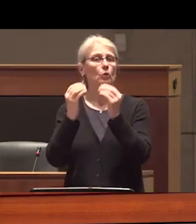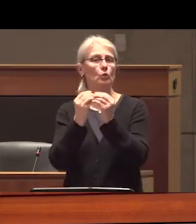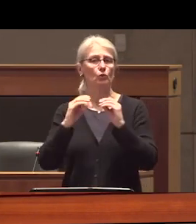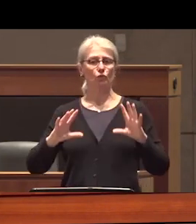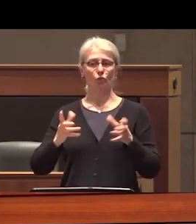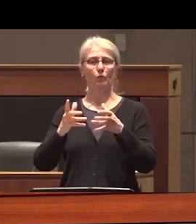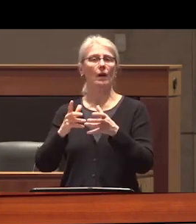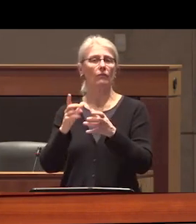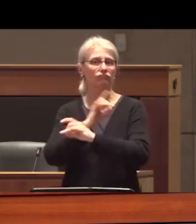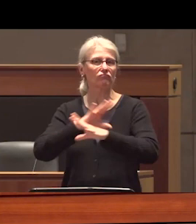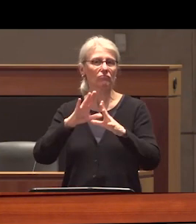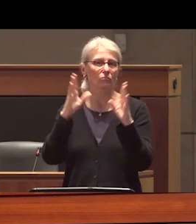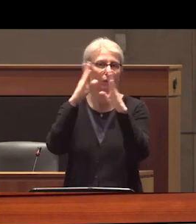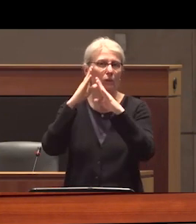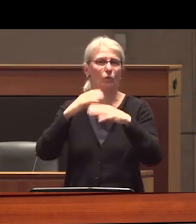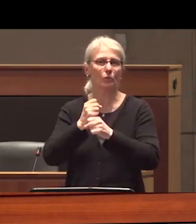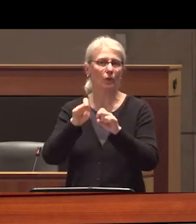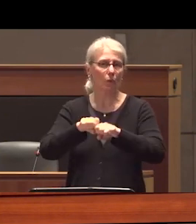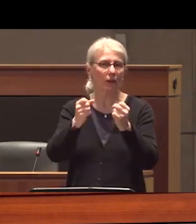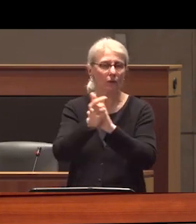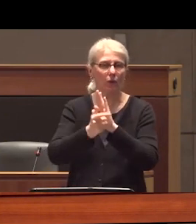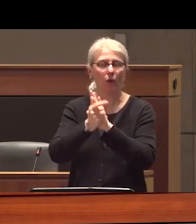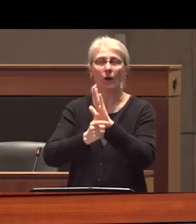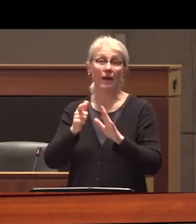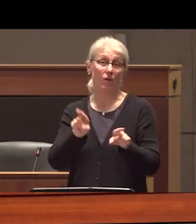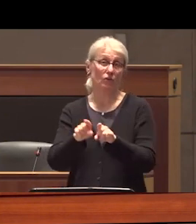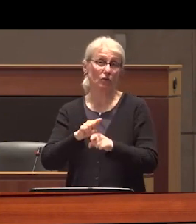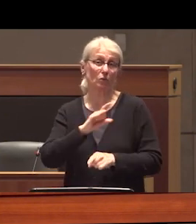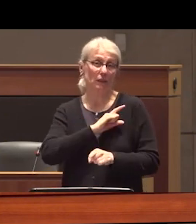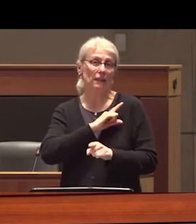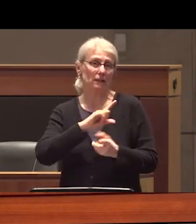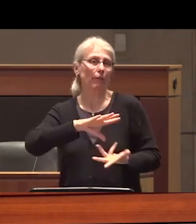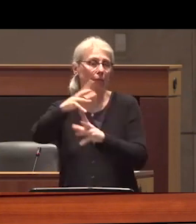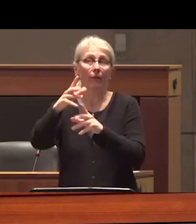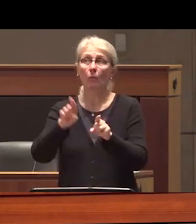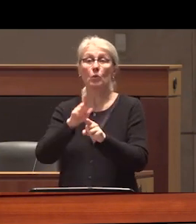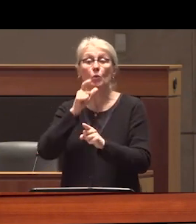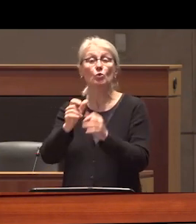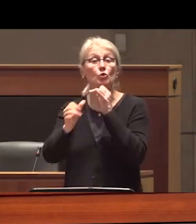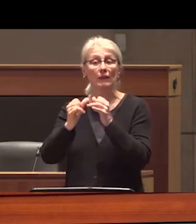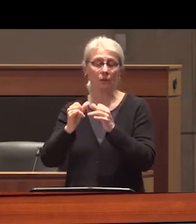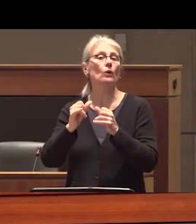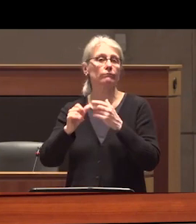our police and politicians made all drinkers susceptible to injury and death finally legal